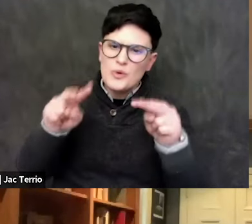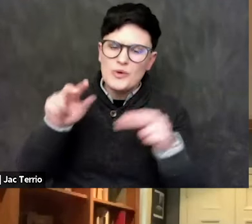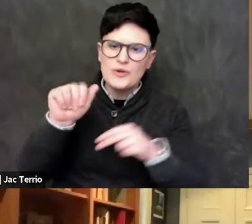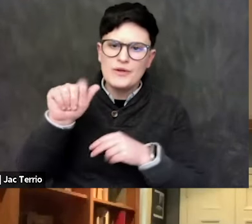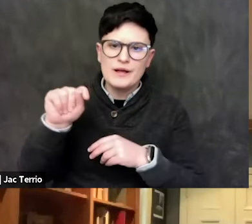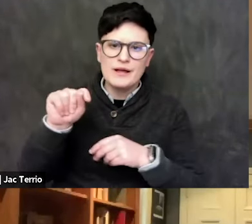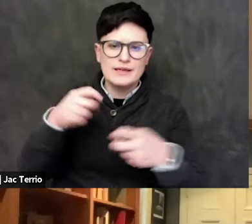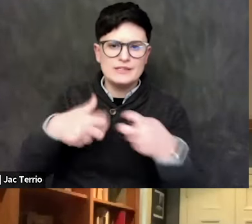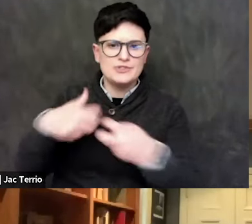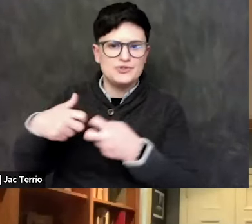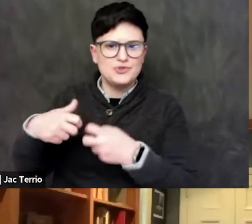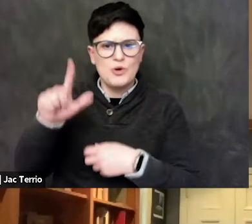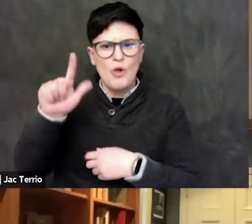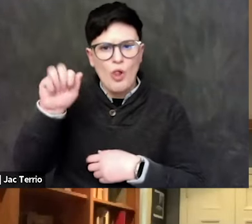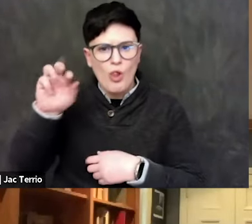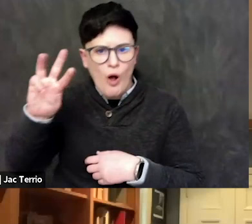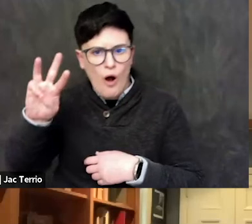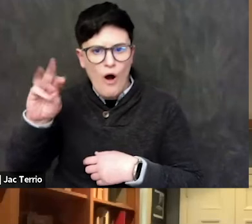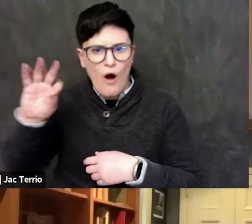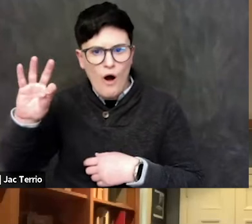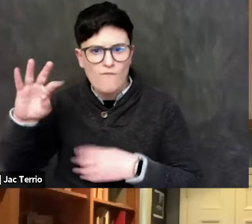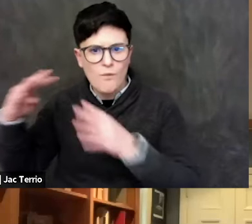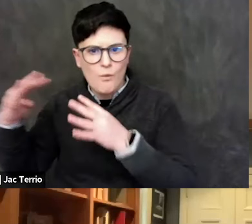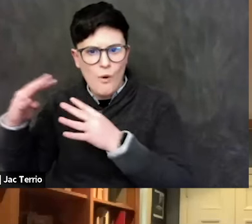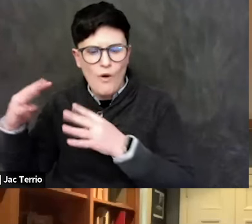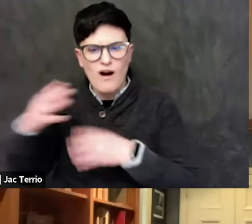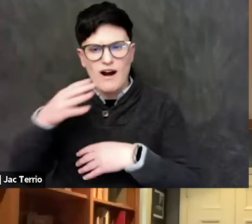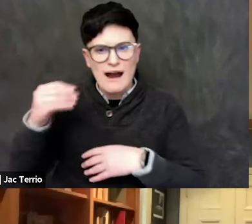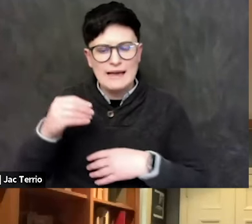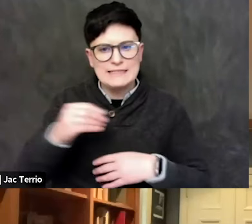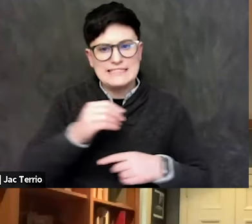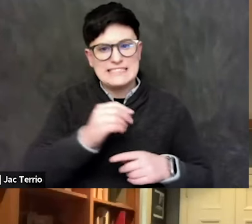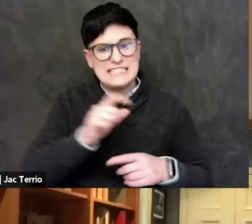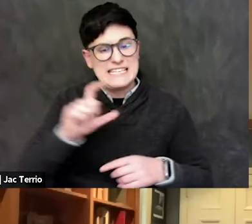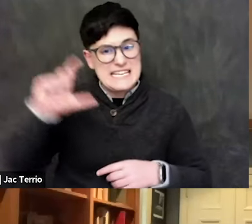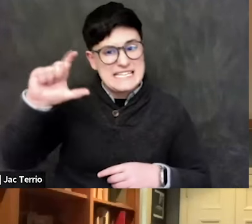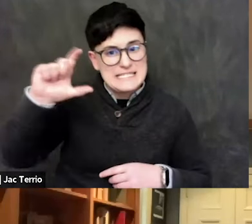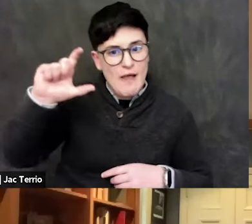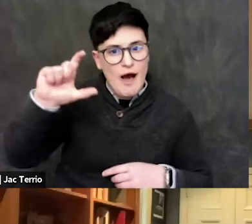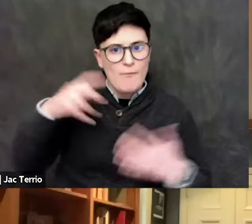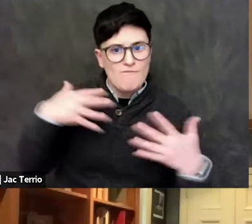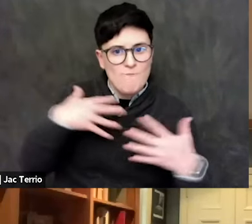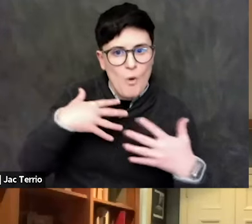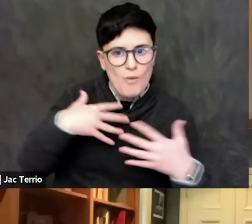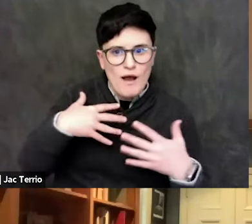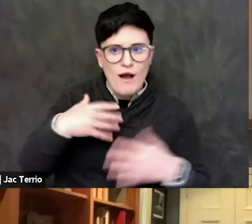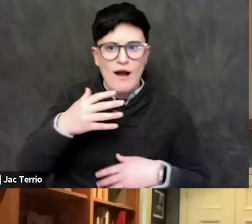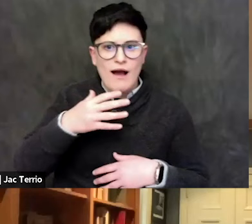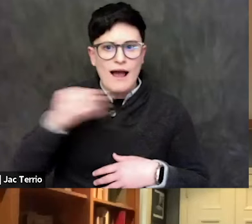of laws of war and Islamophobia and anti-Semitism in the aftermath of this. And I had a subtext for that. It was very crowded.